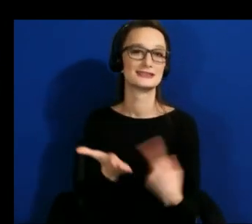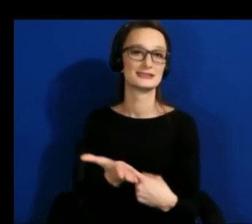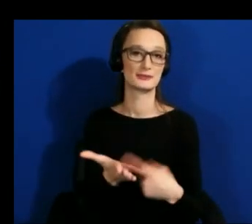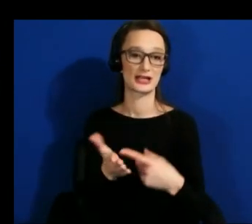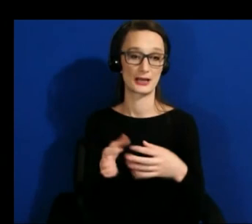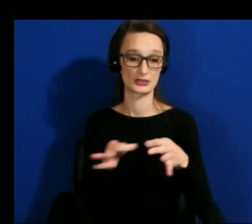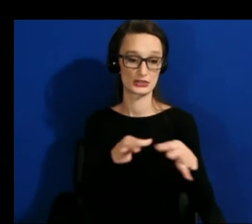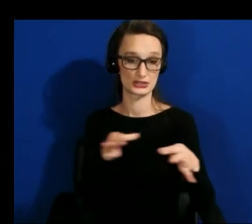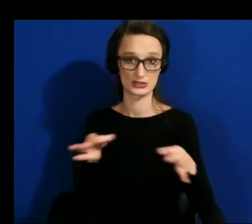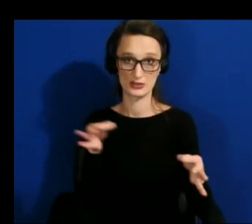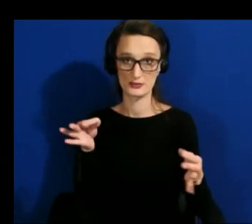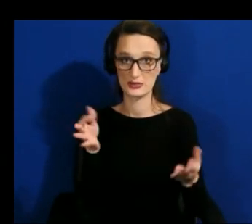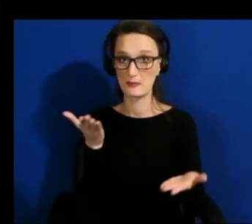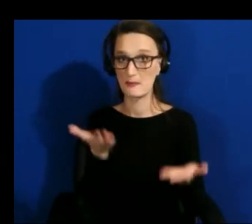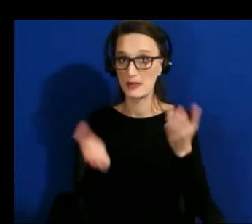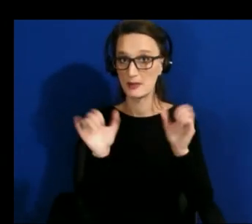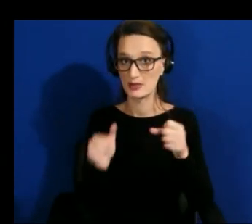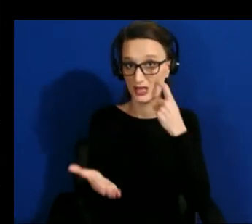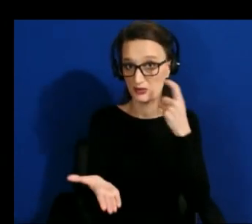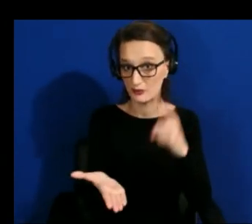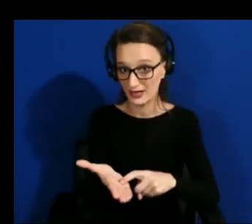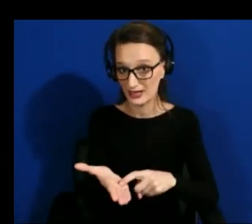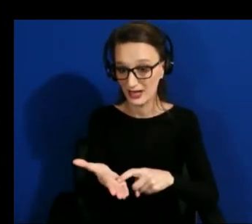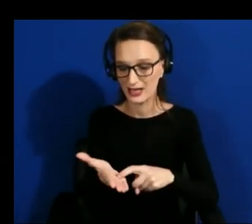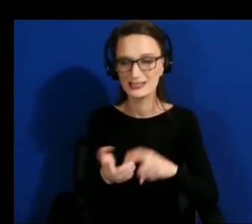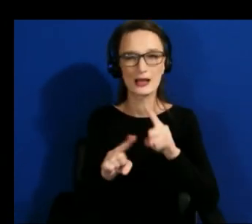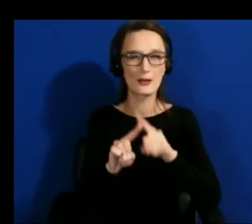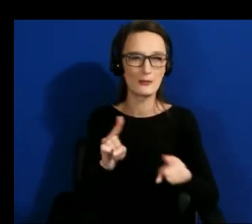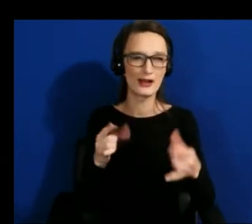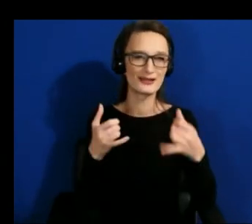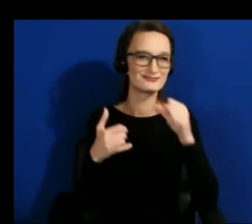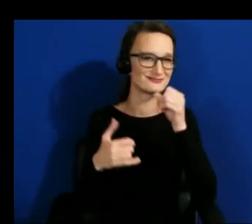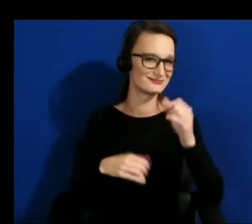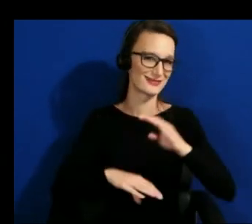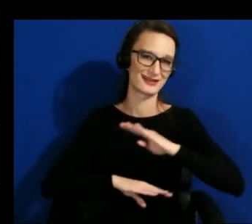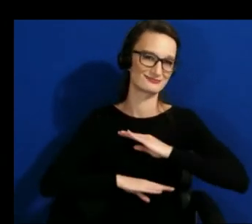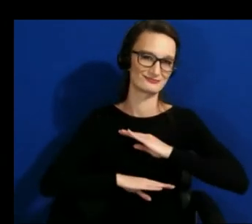something aren't yet adequate so if we think about doing something like machine learning in your home